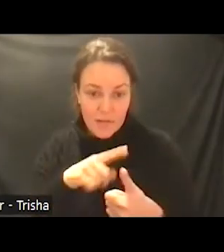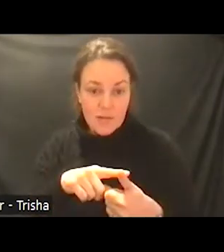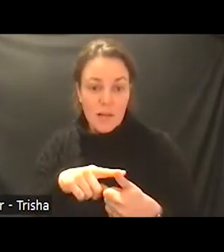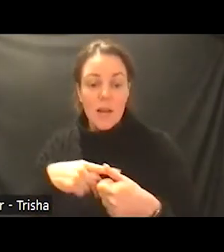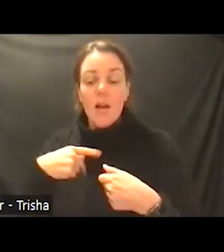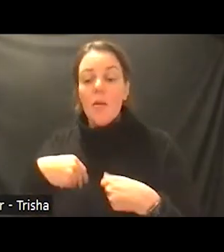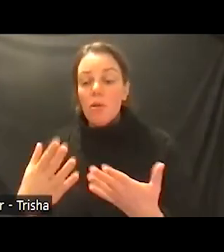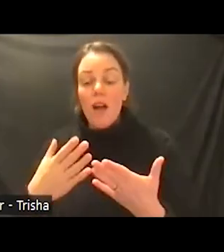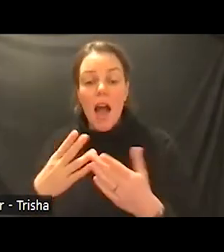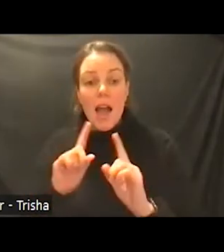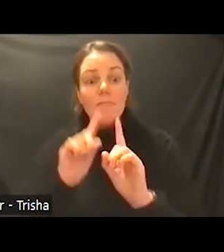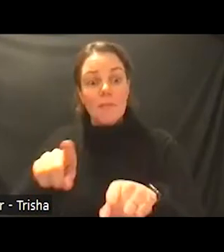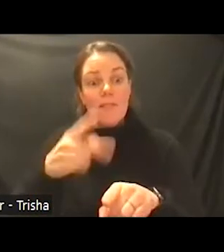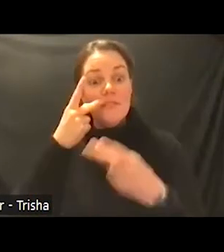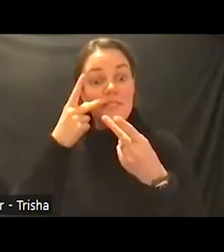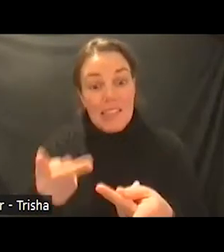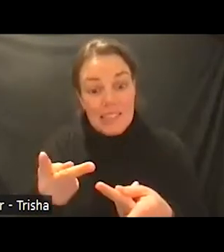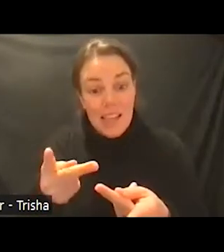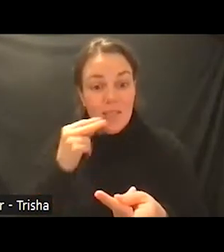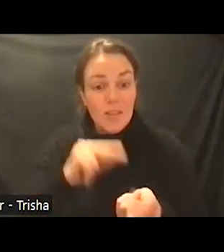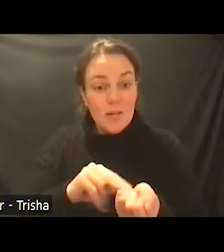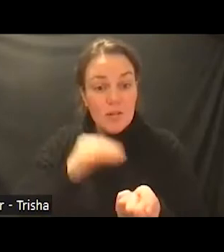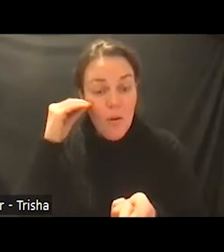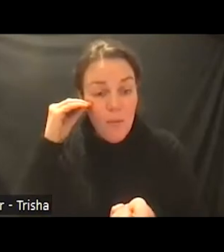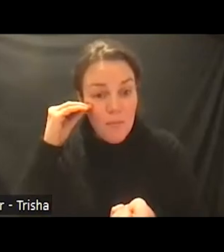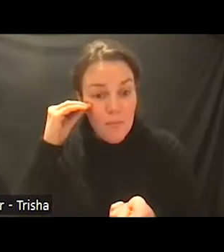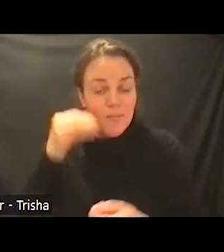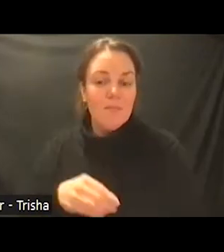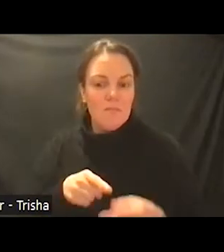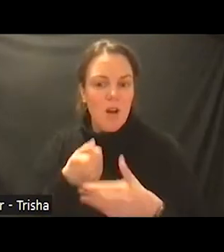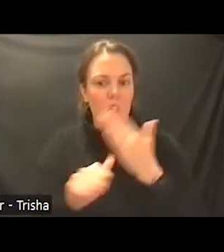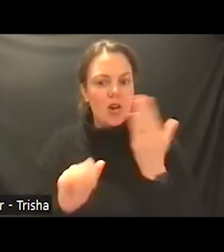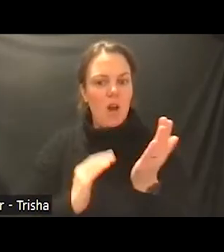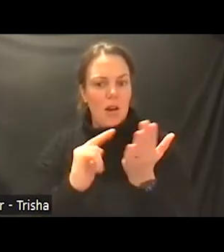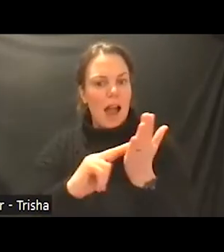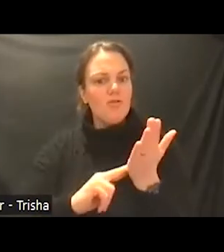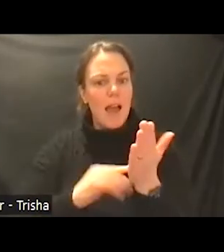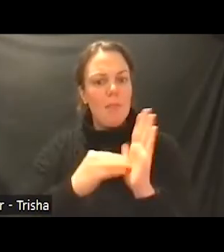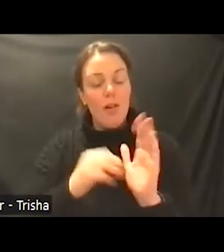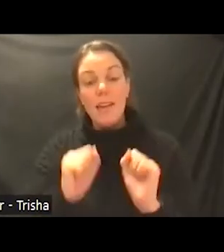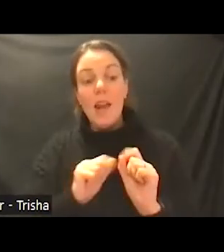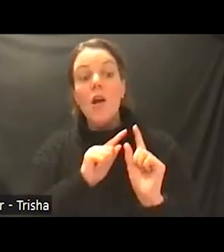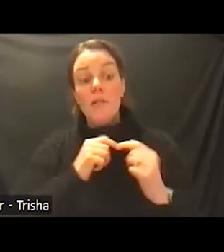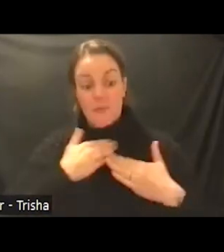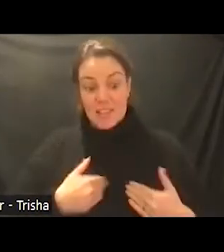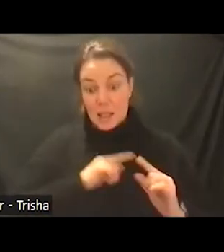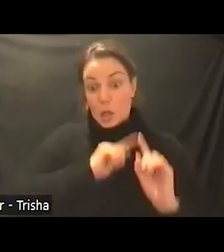nursing facilities in the contract model for and also can do it virtually through telepsychiatry